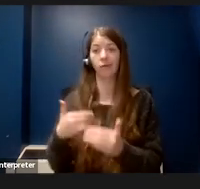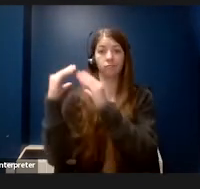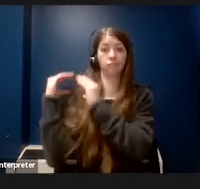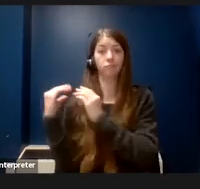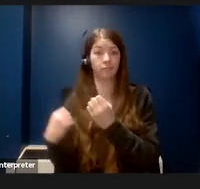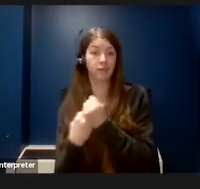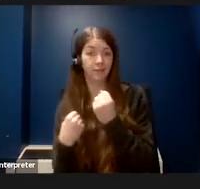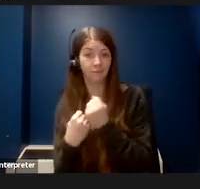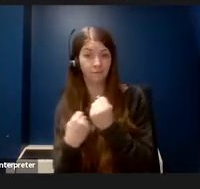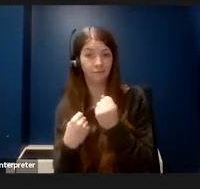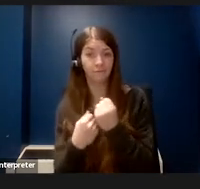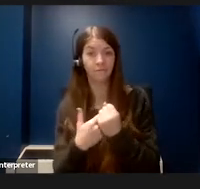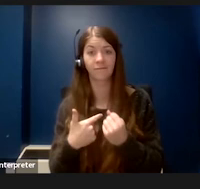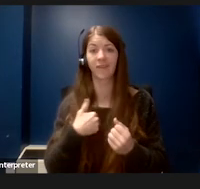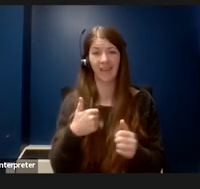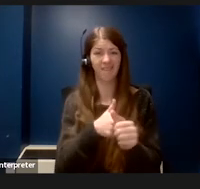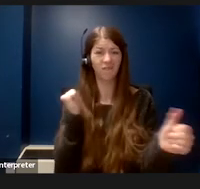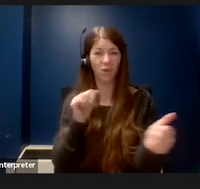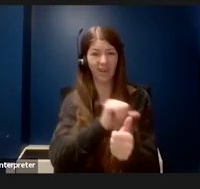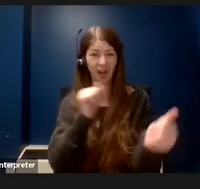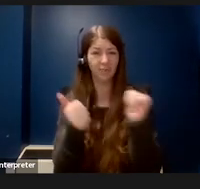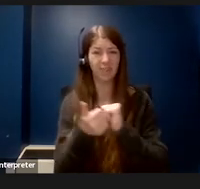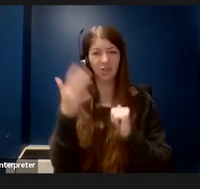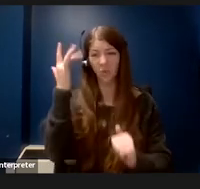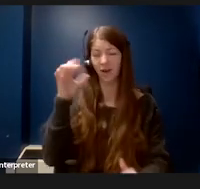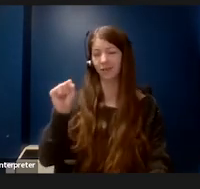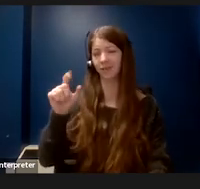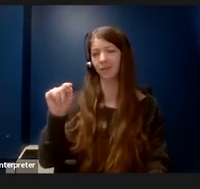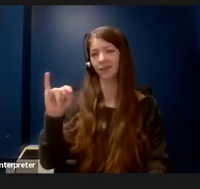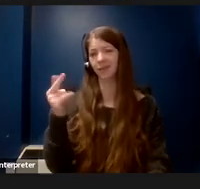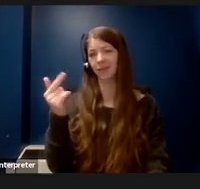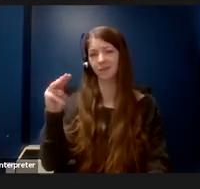because of the stigma that accompanied them. I believed that drawing attention